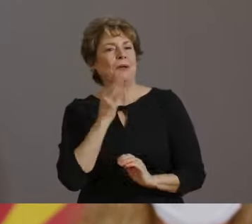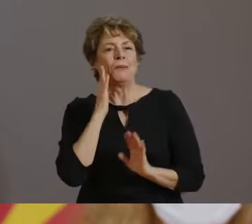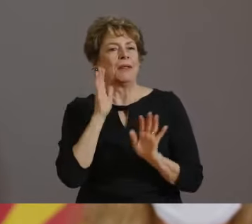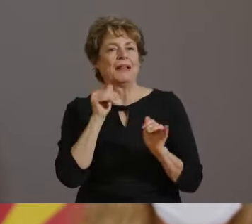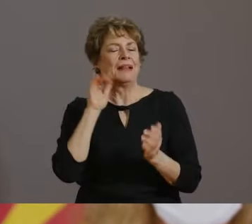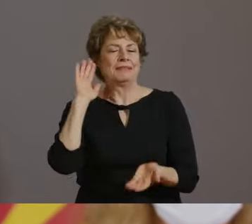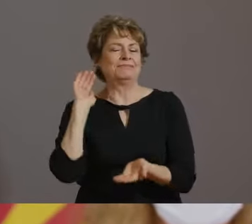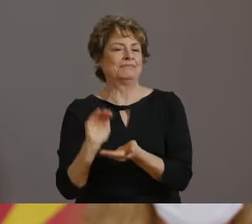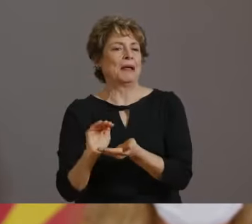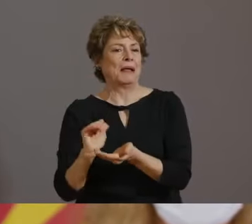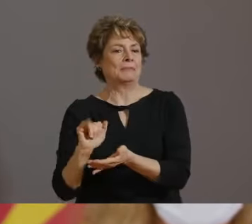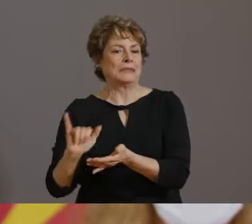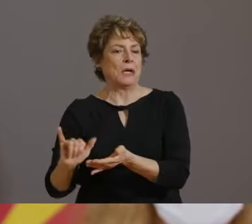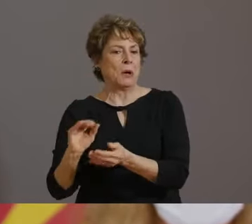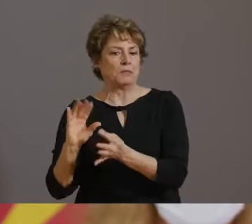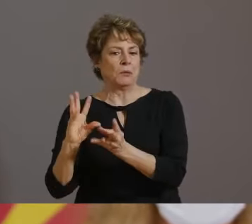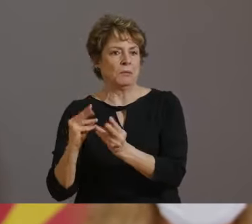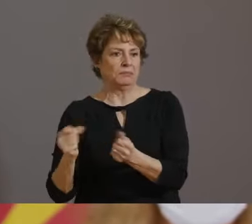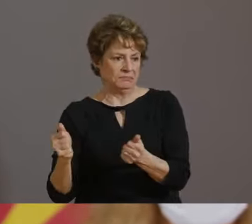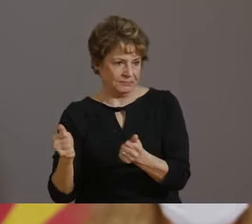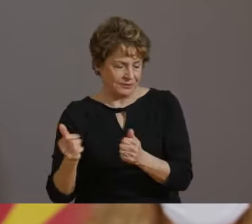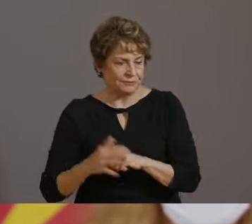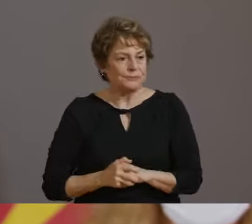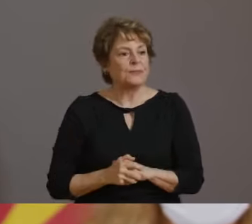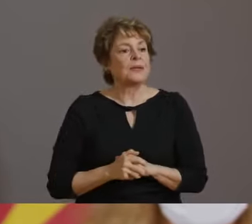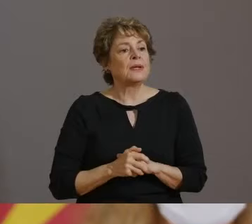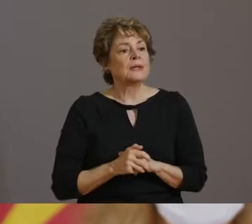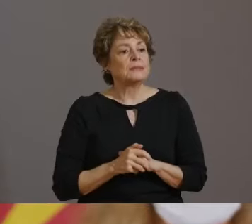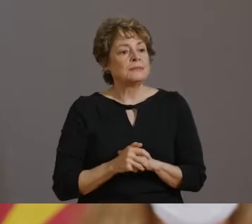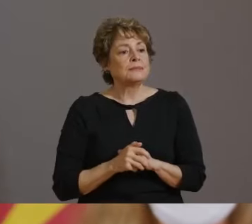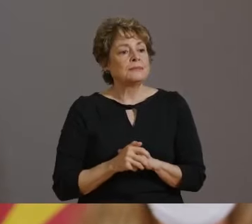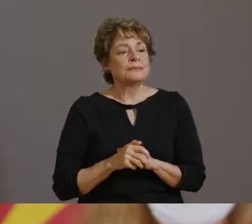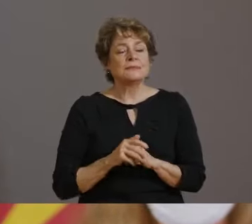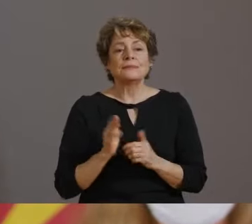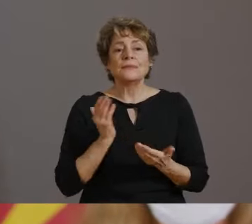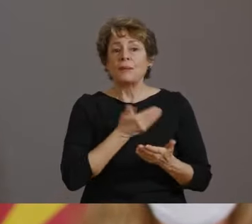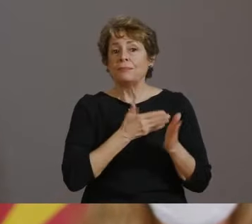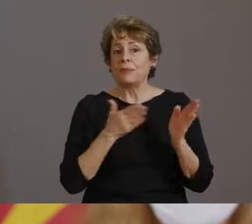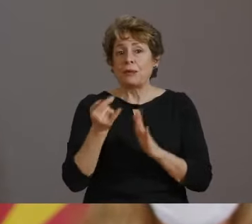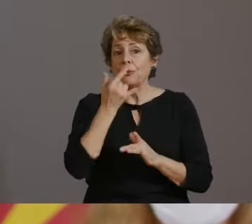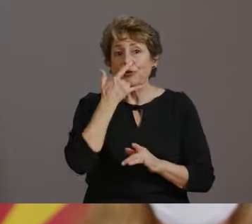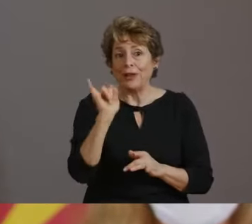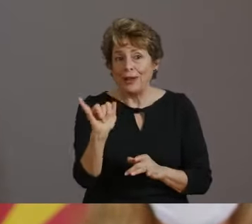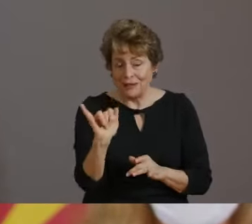ARIZONA IS GOING TO HAVE AN AGGRESSIVE PLAN OF ACTION. HERE IS WHAT YOU CAN EXPECT.